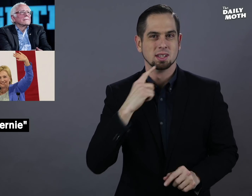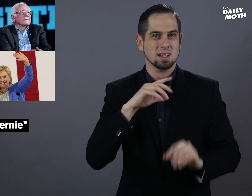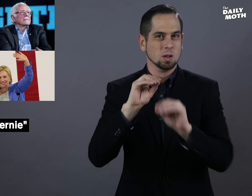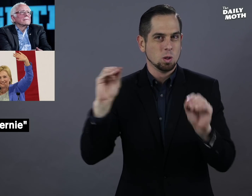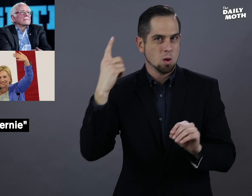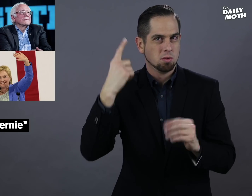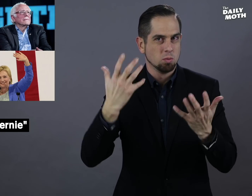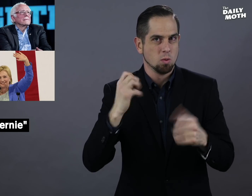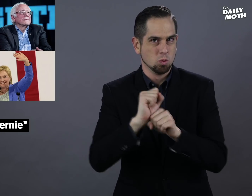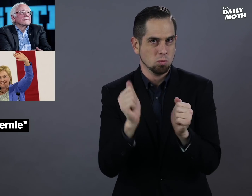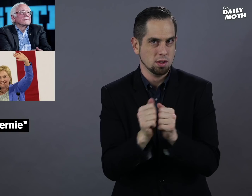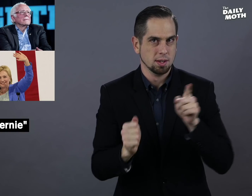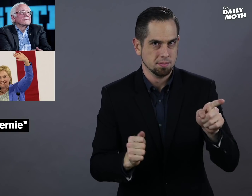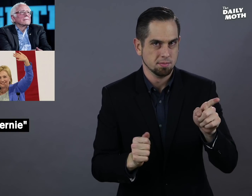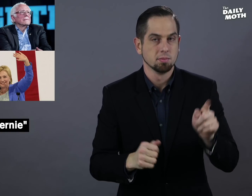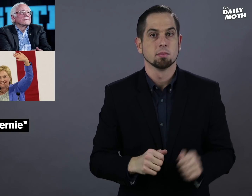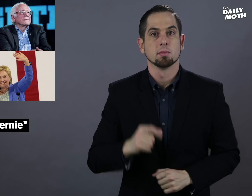and that "nobody wants to work with him."